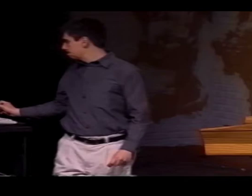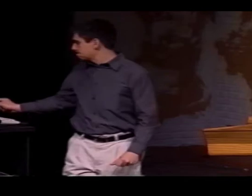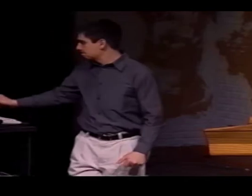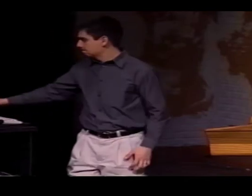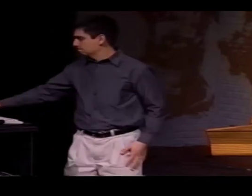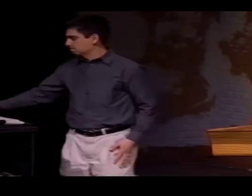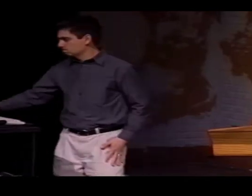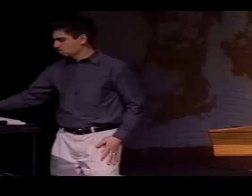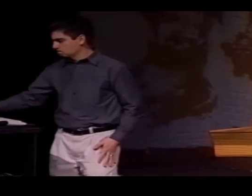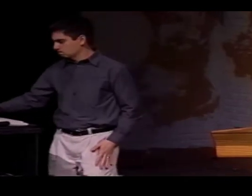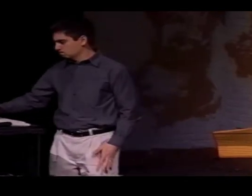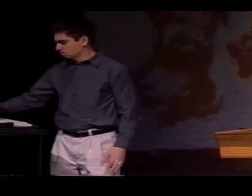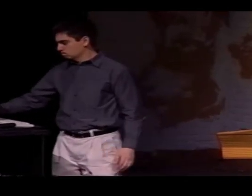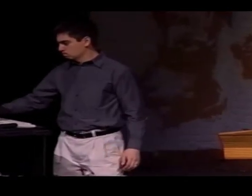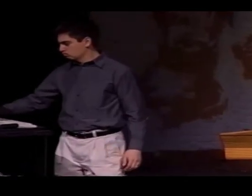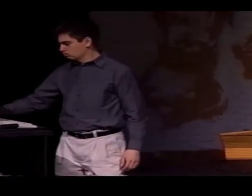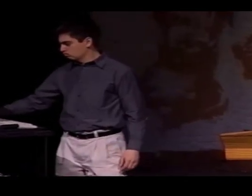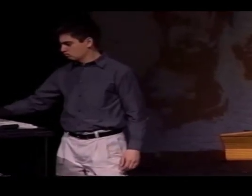BUT THEY HOLD DIFFERENT MEANINGS.